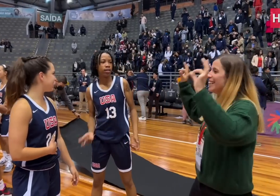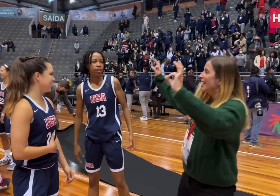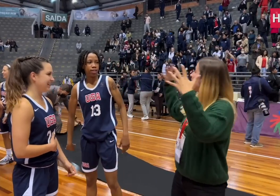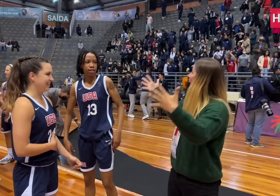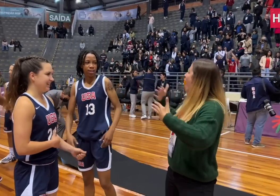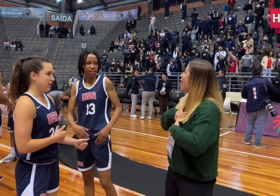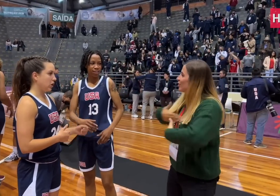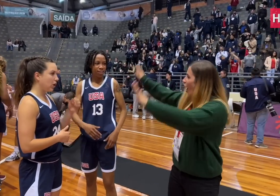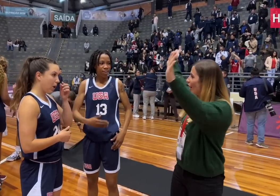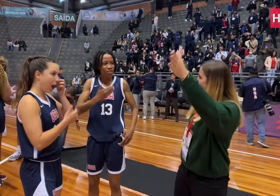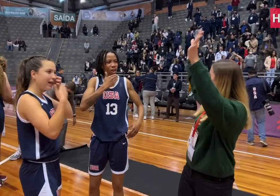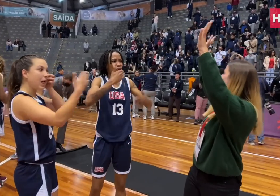We worked hard for that.